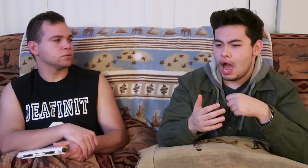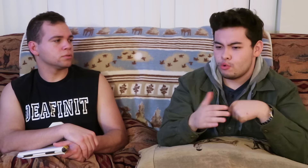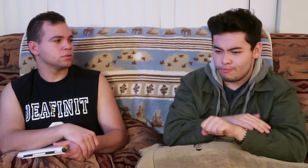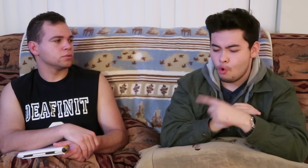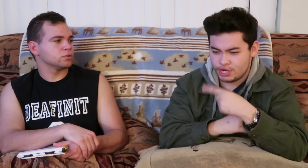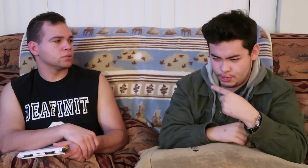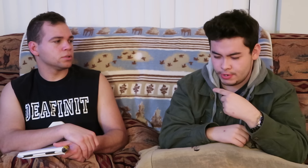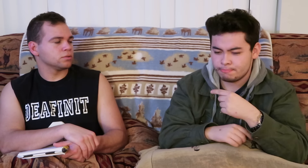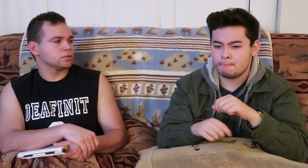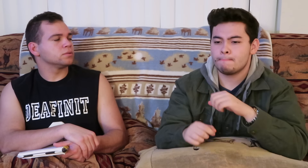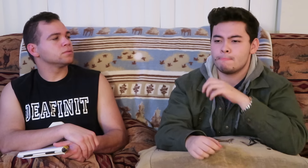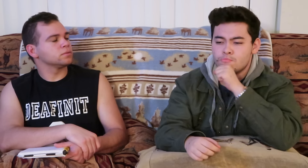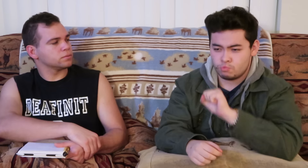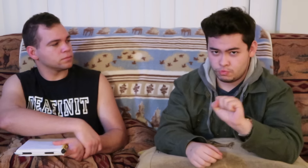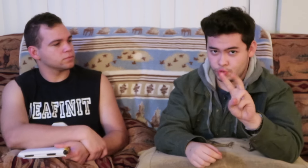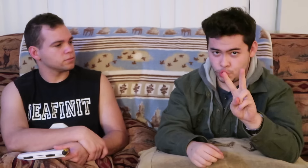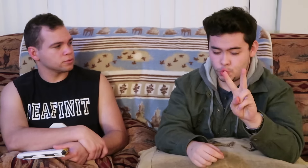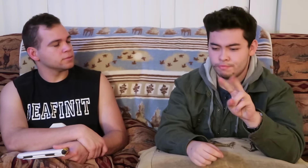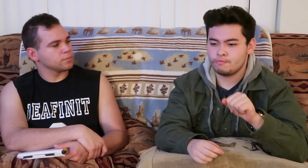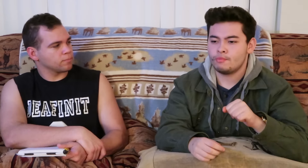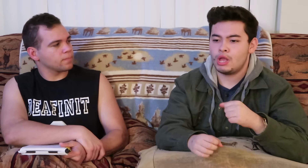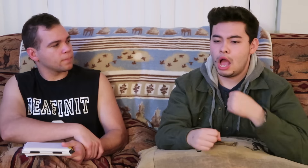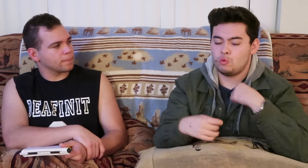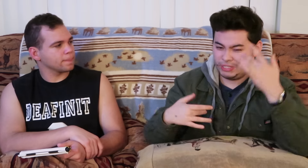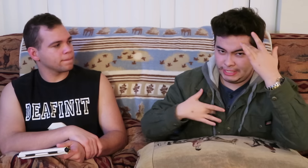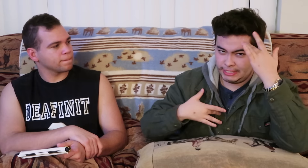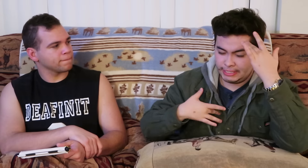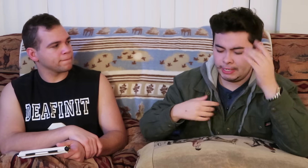I was born hearing, but at the age of two, i was sick